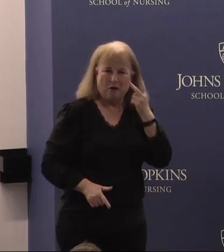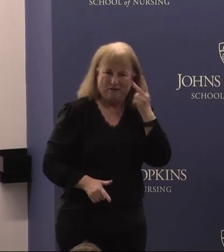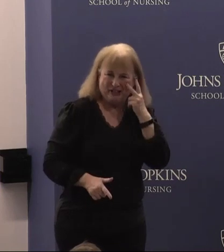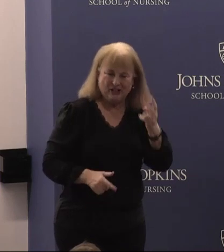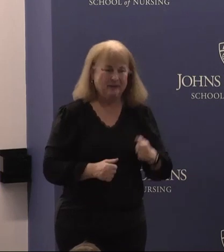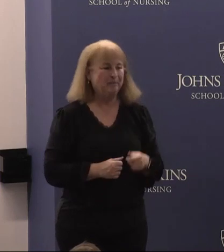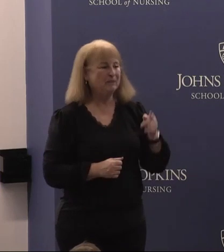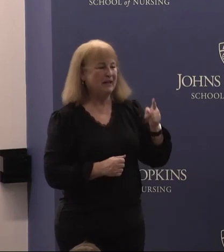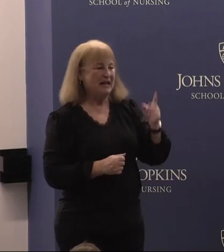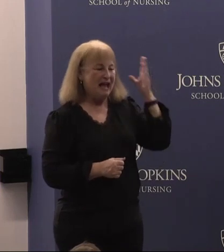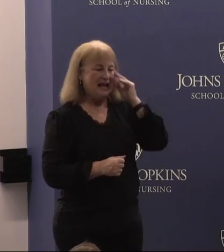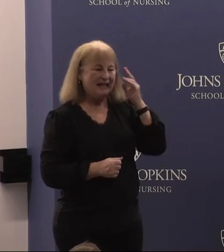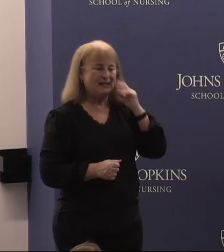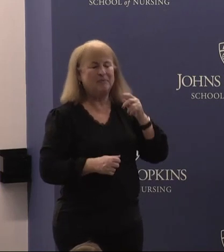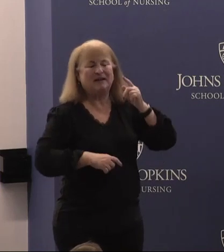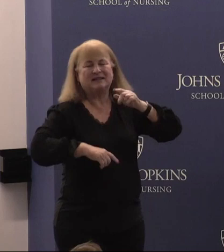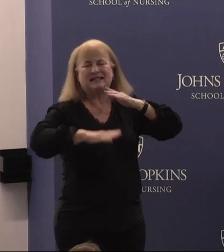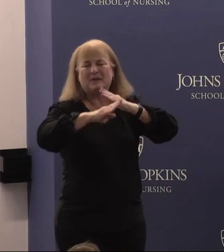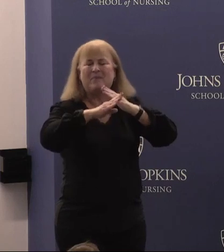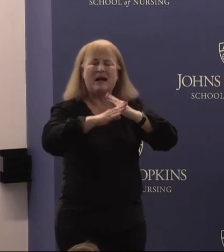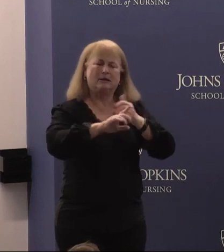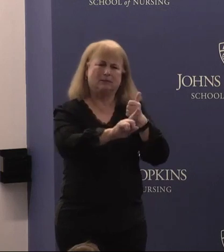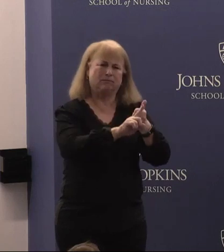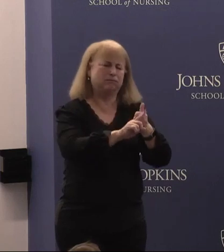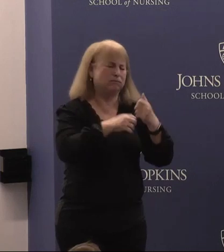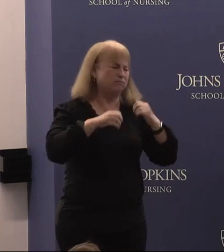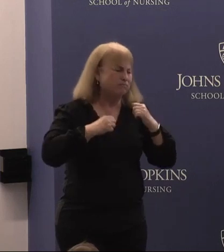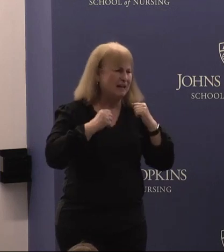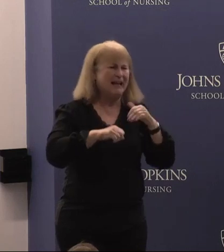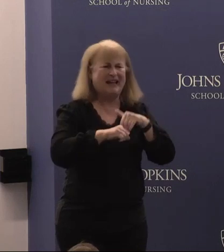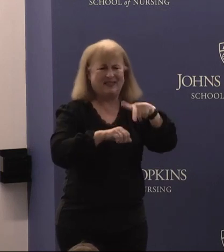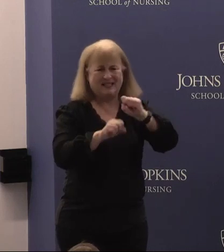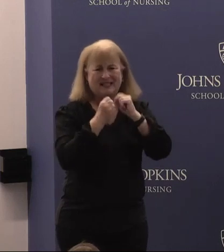She has experienced the barriers so prevalent in our society for those with disabilities and